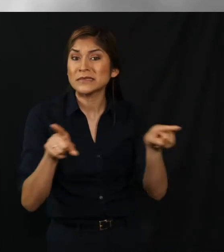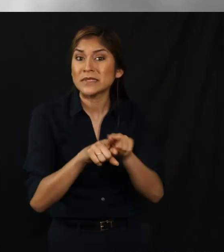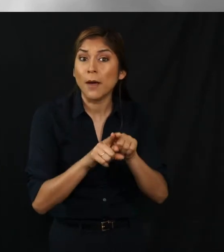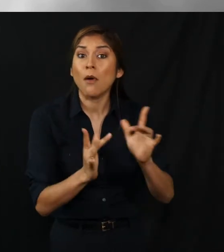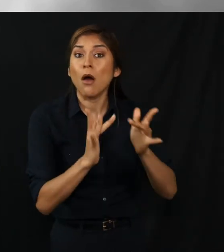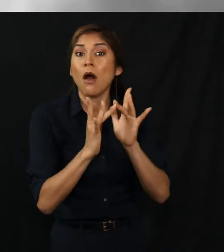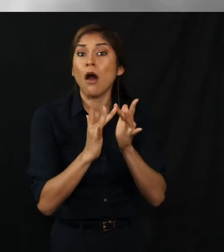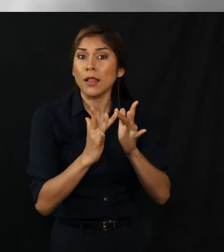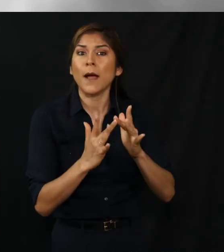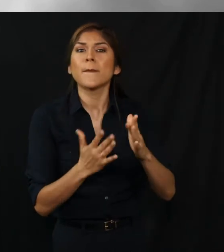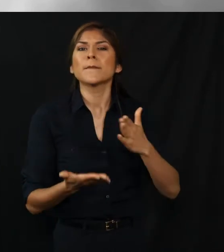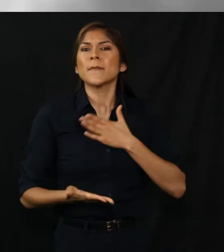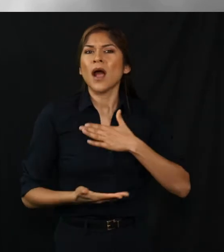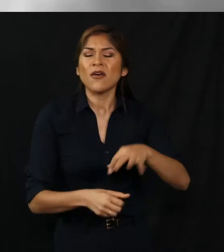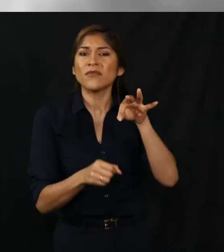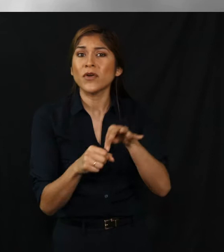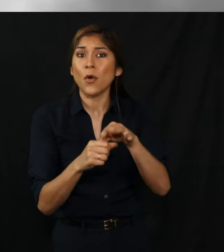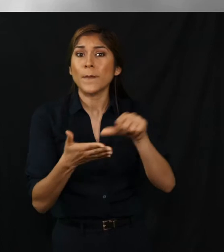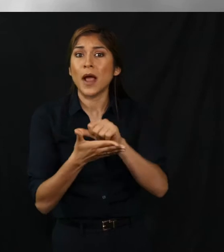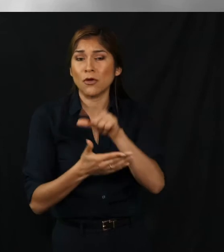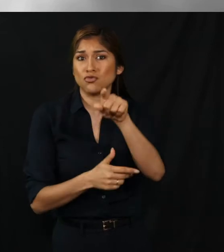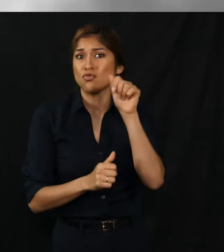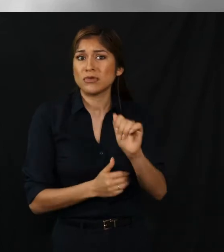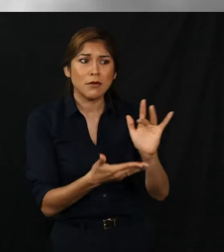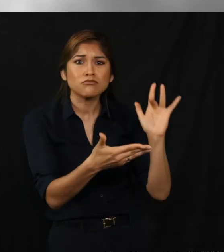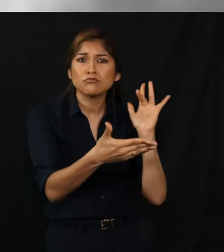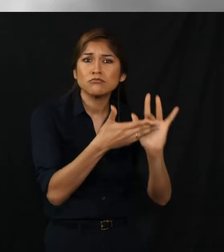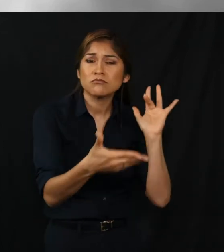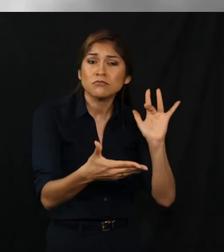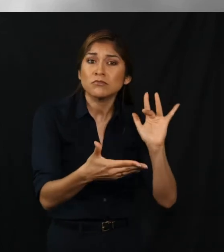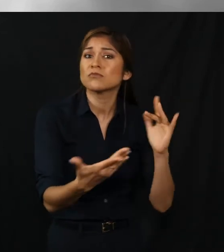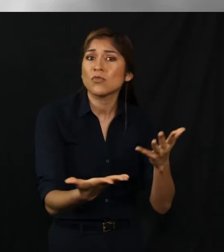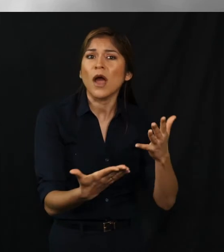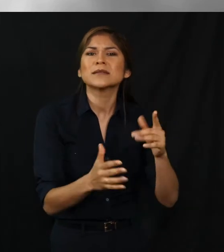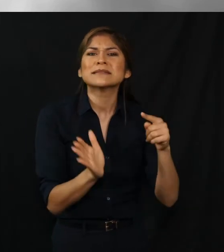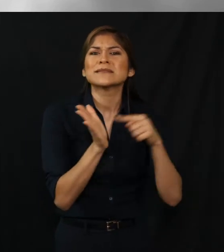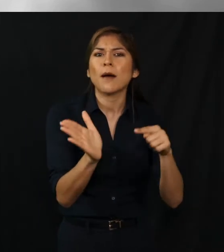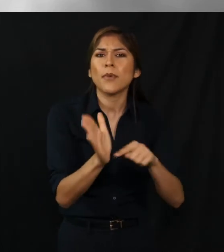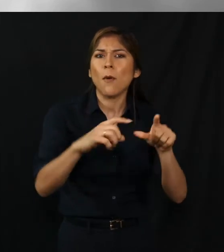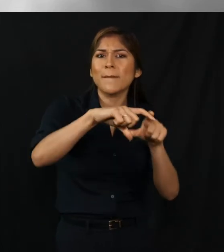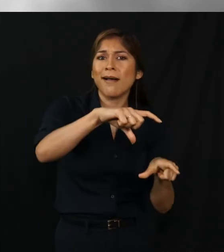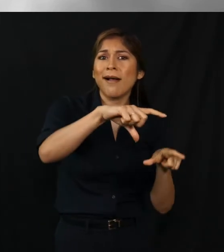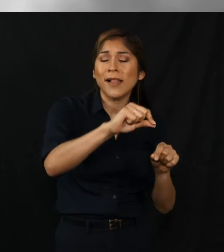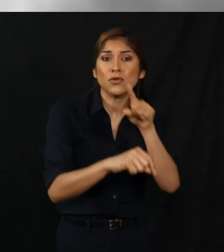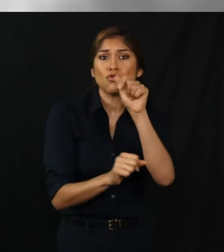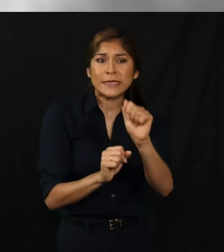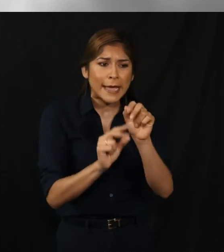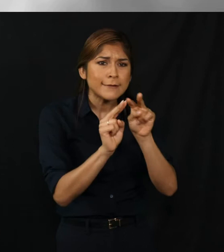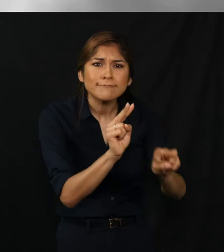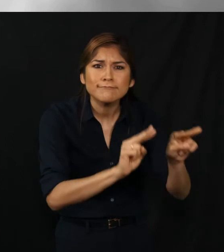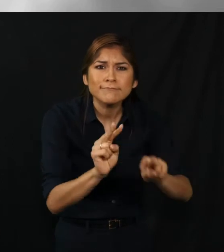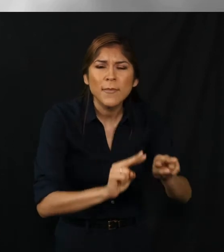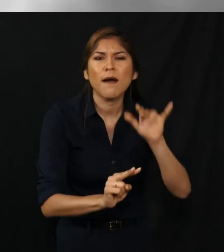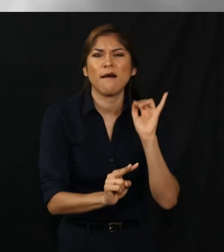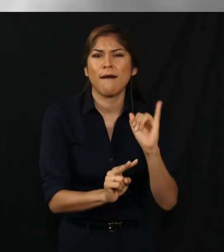On this same My Voter Page website you can also go to Click Here for a sample ballot where you